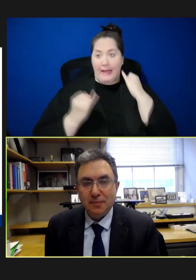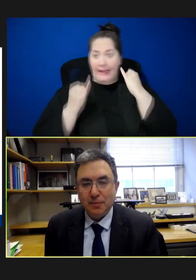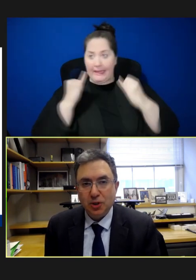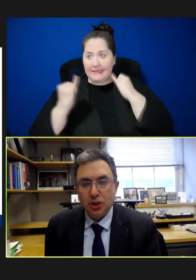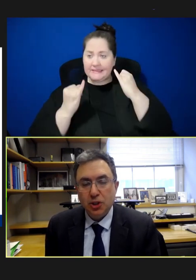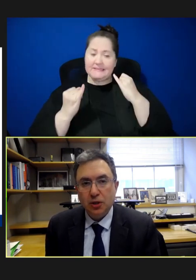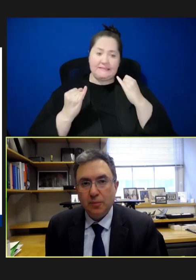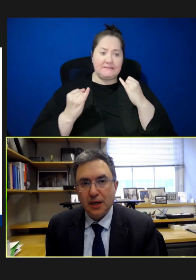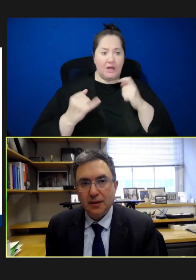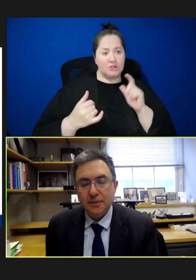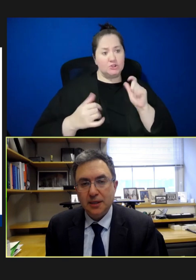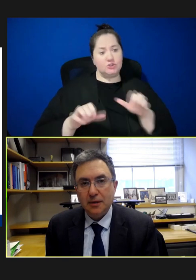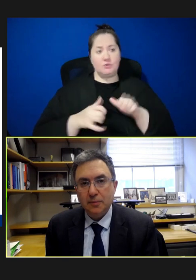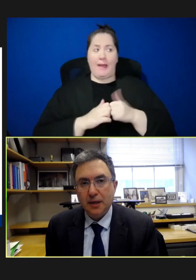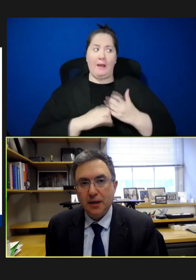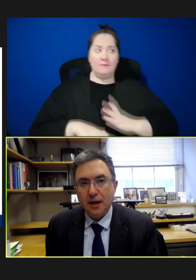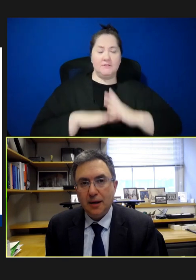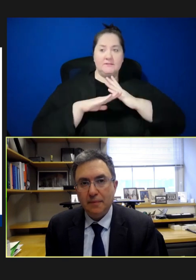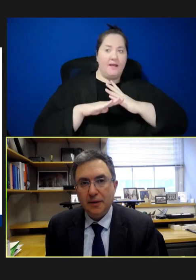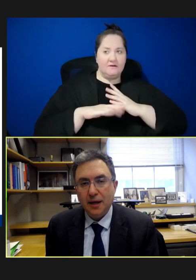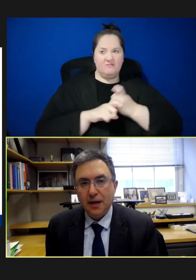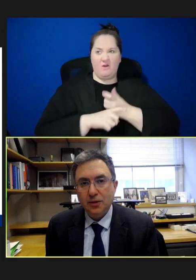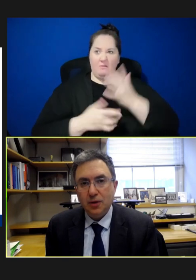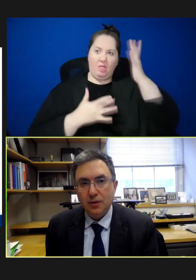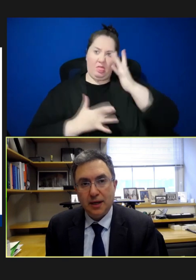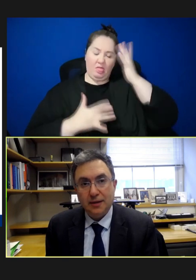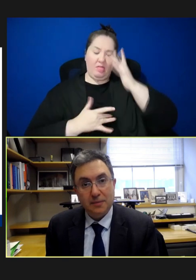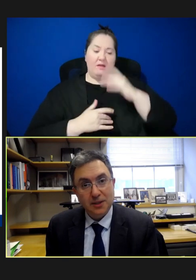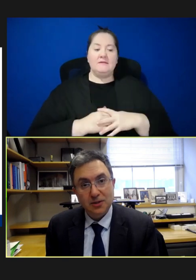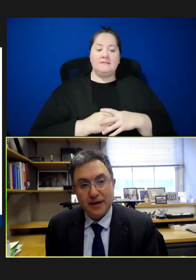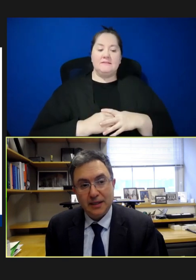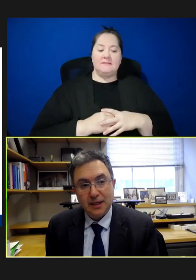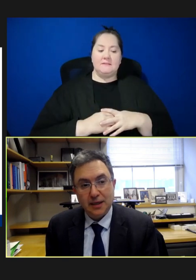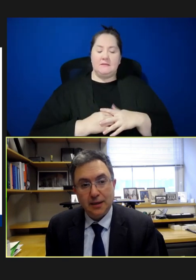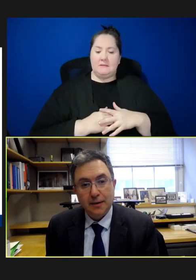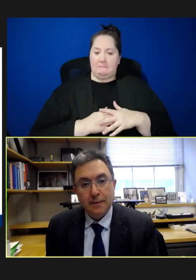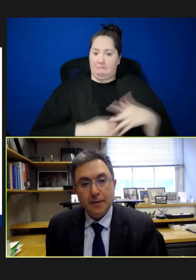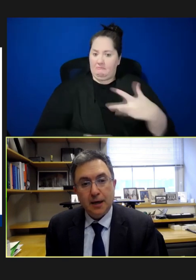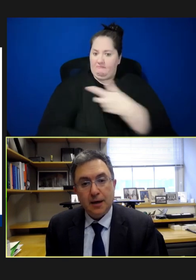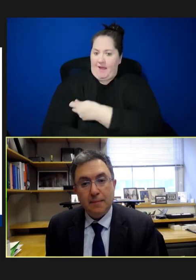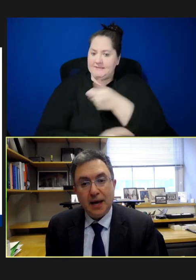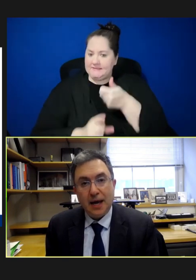people should do to protect themselves, but they don't like the measles vaccine.